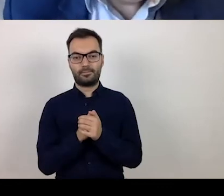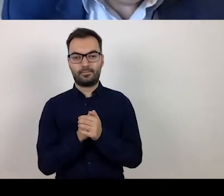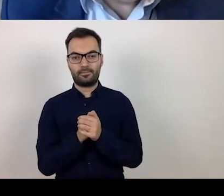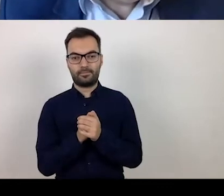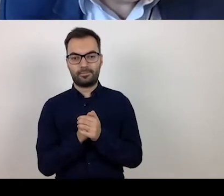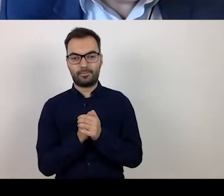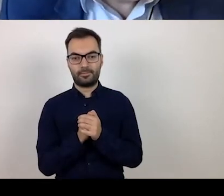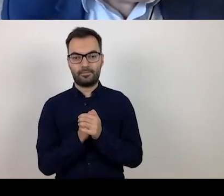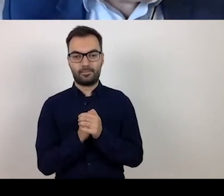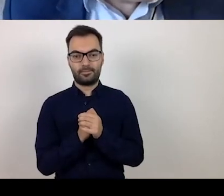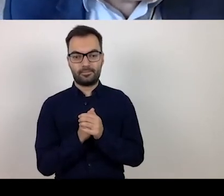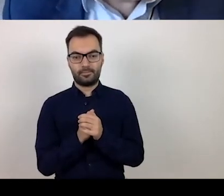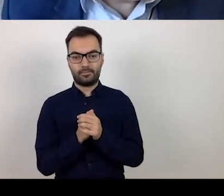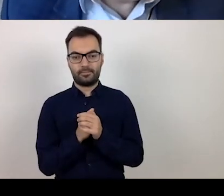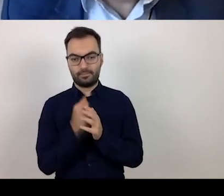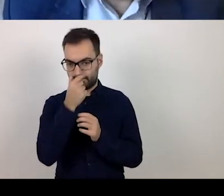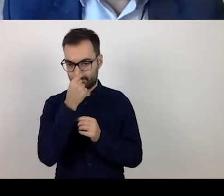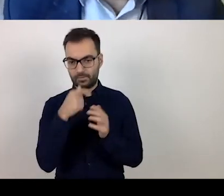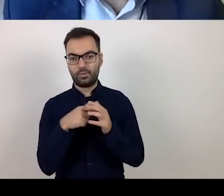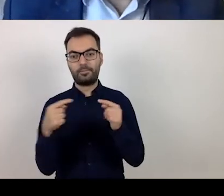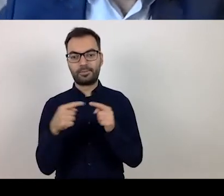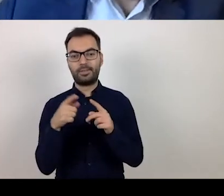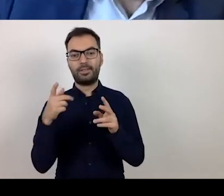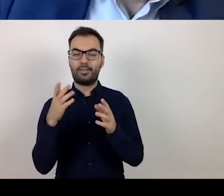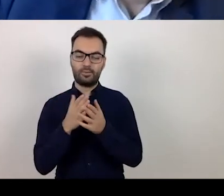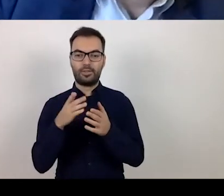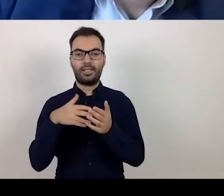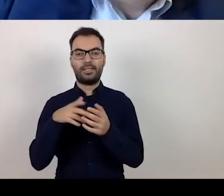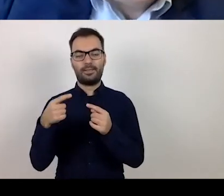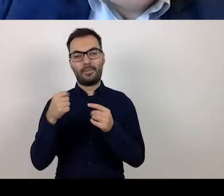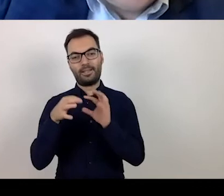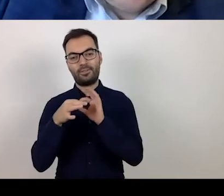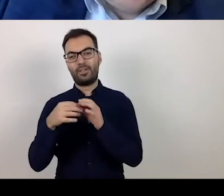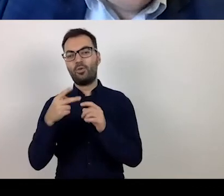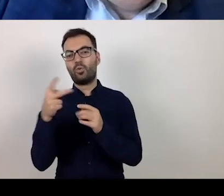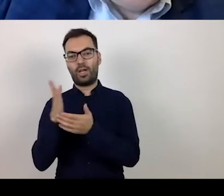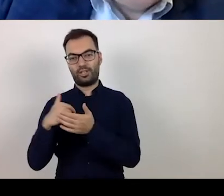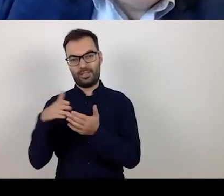of introduction to part two of our meeting today,